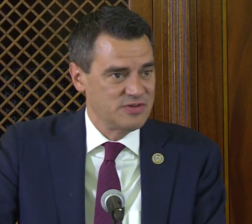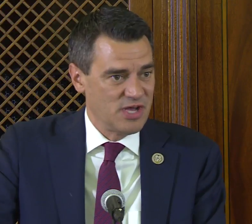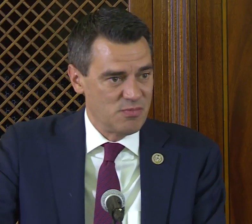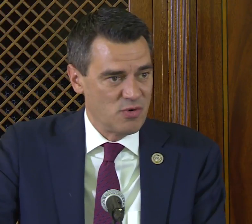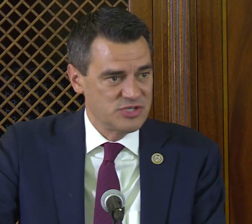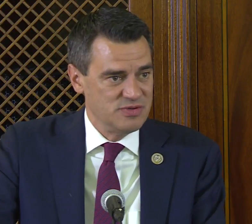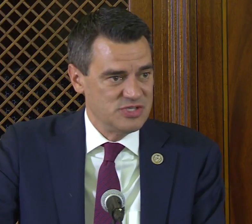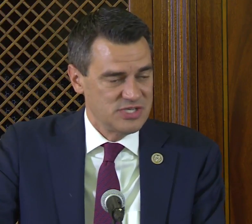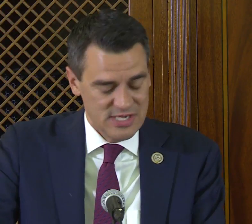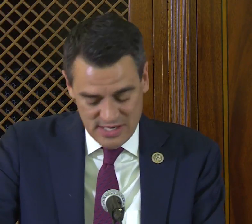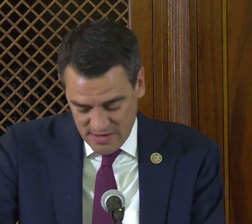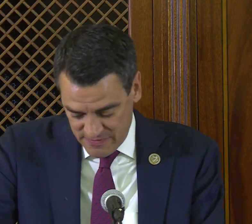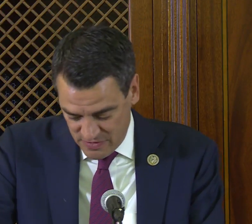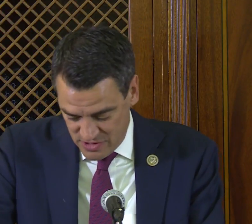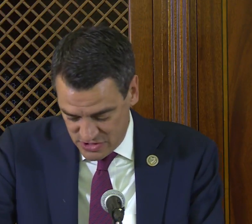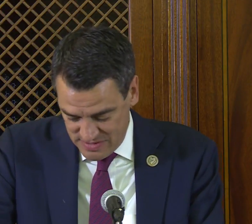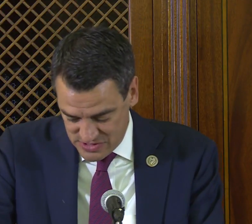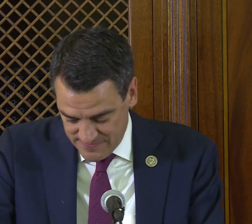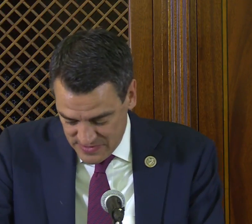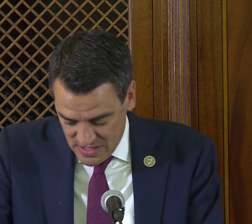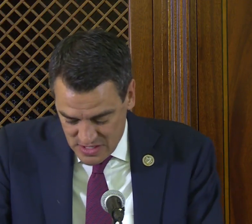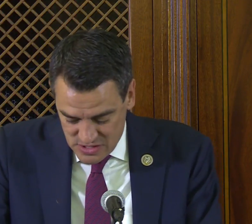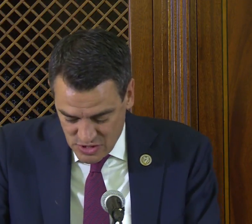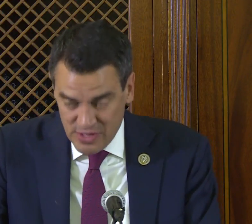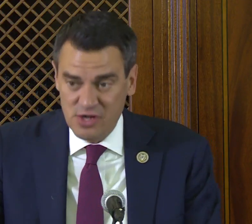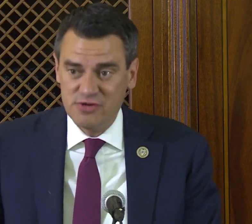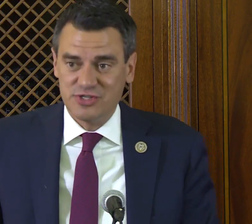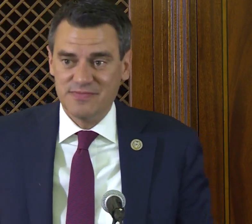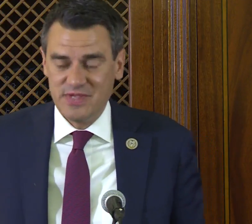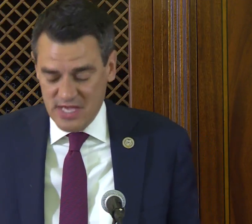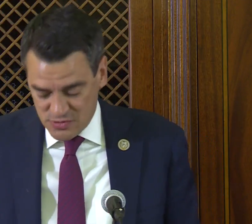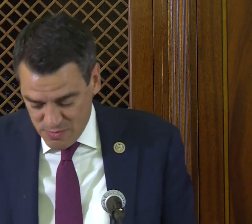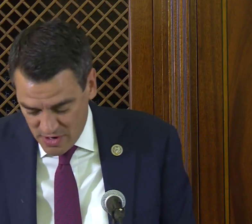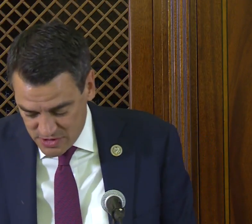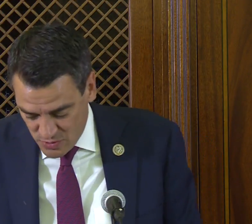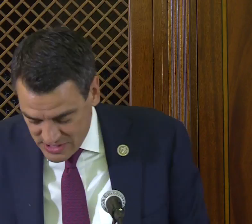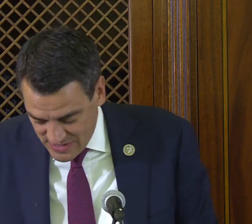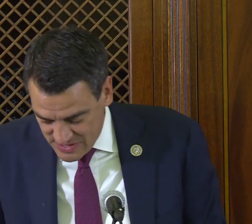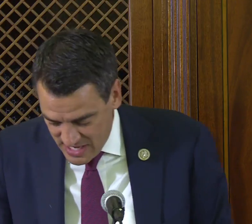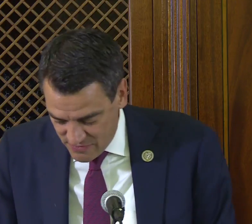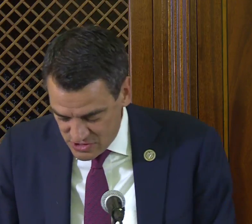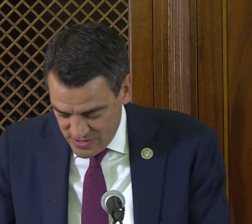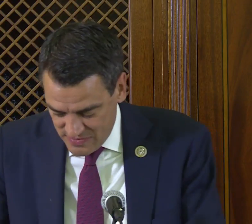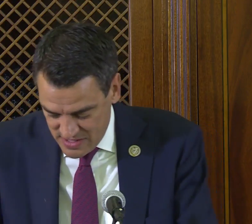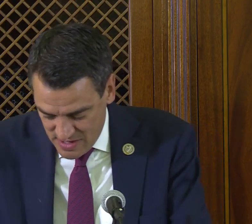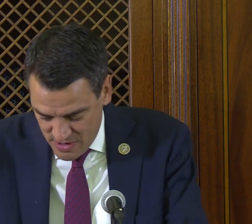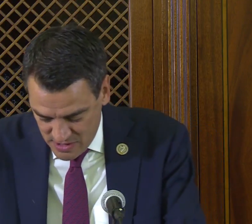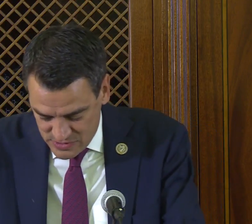to help more students fulfill their dreams. So, in conclusion, as we mark the 27th anniversary of the Americans